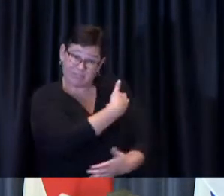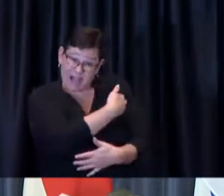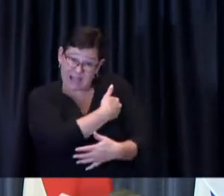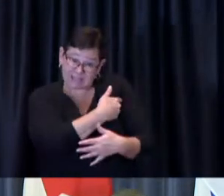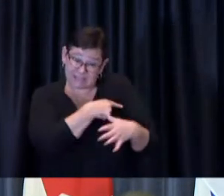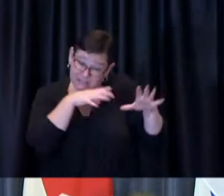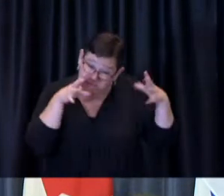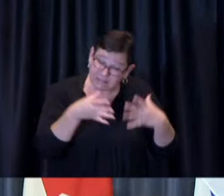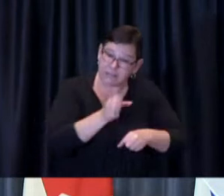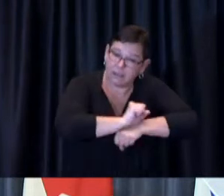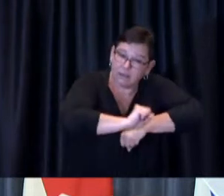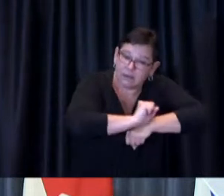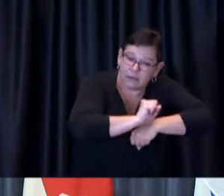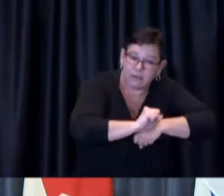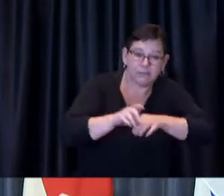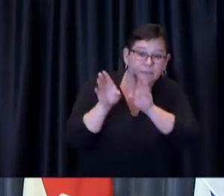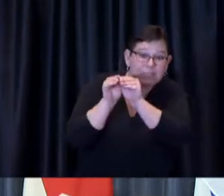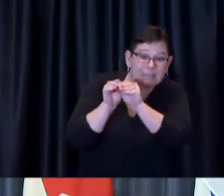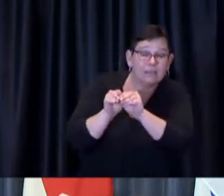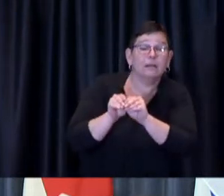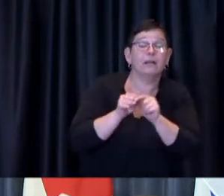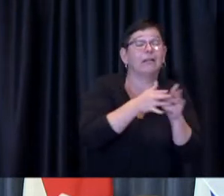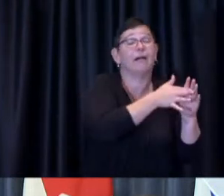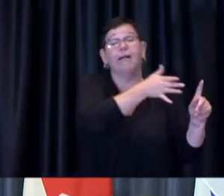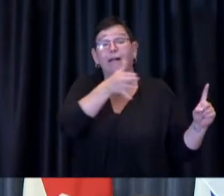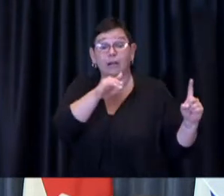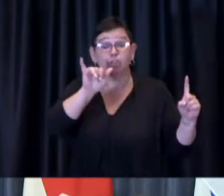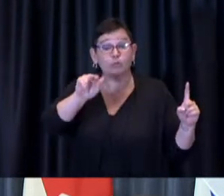On January 18th, two and a half months early,